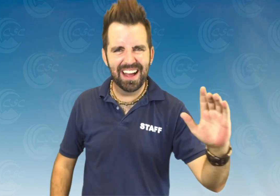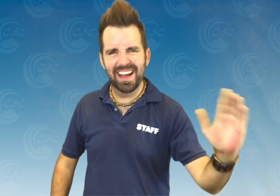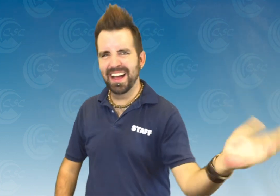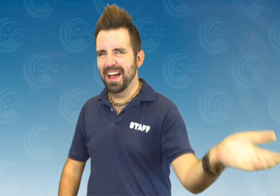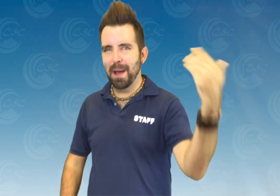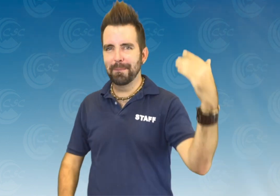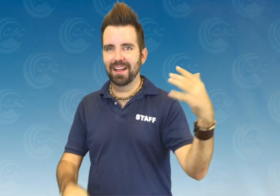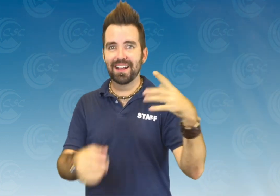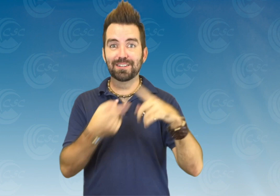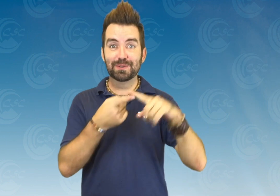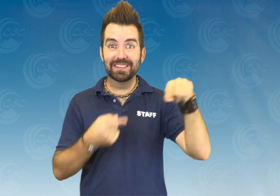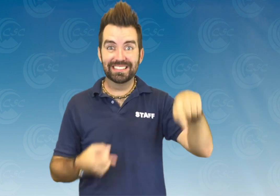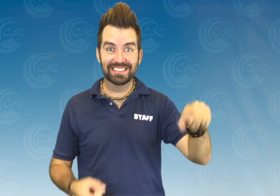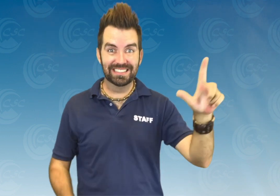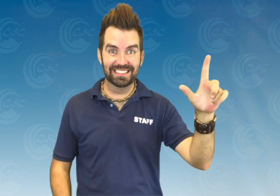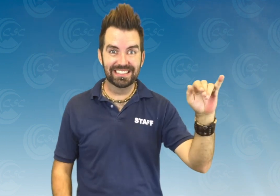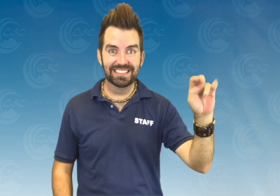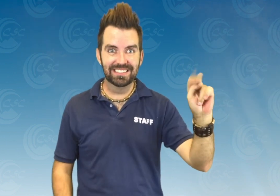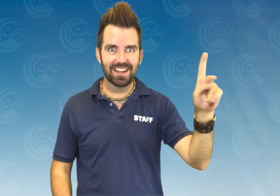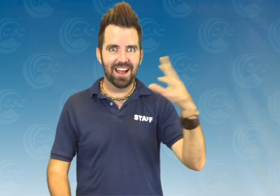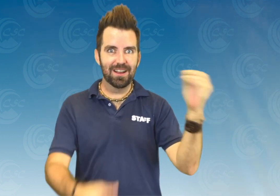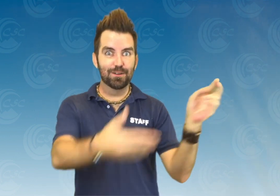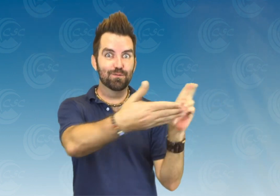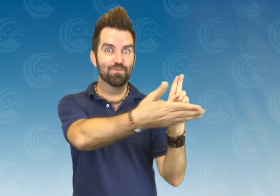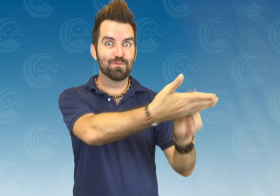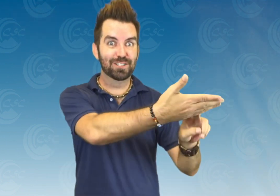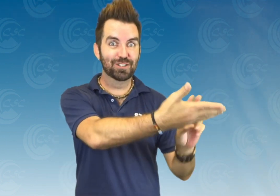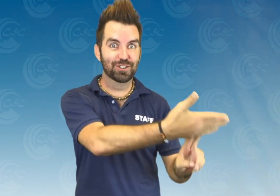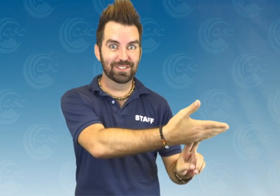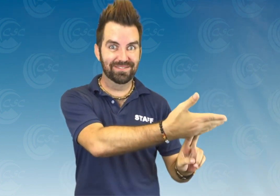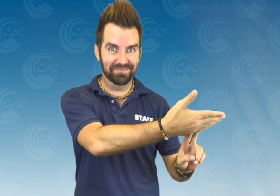Come on over to this link and register!